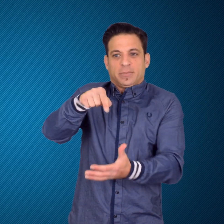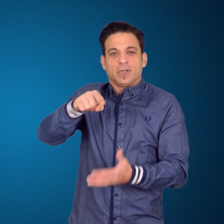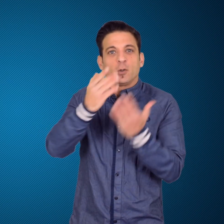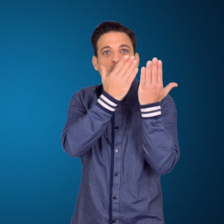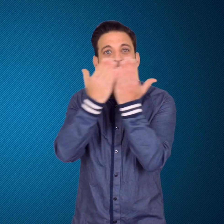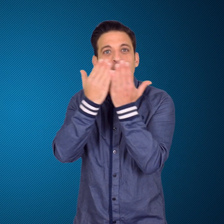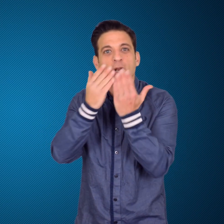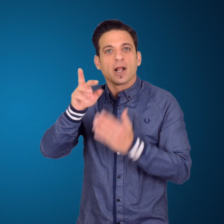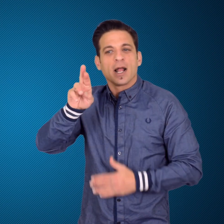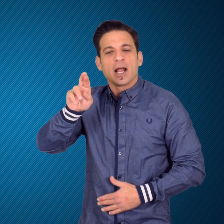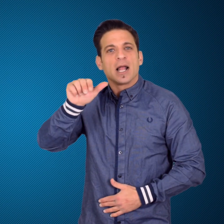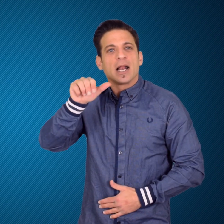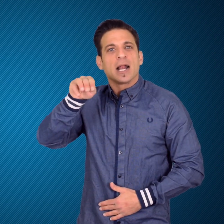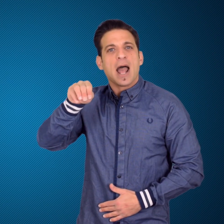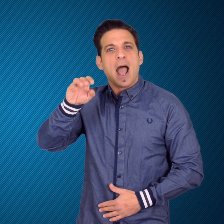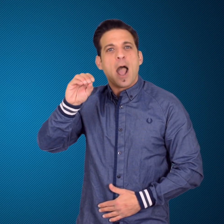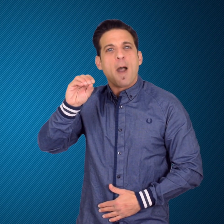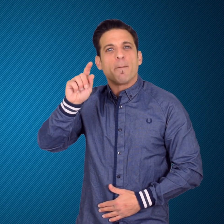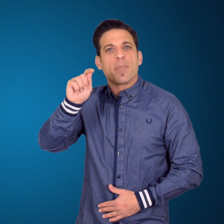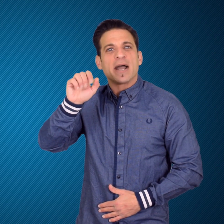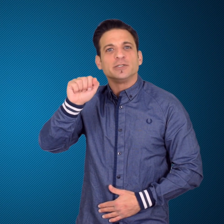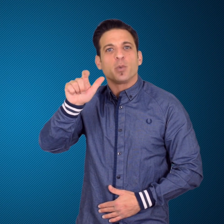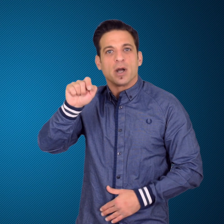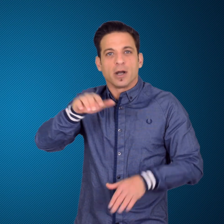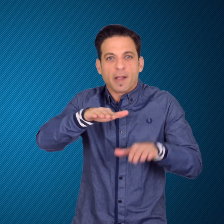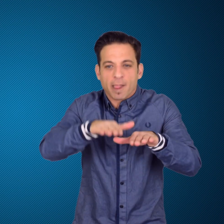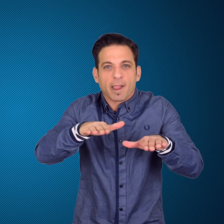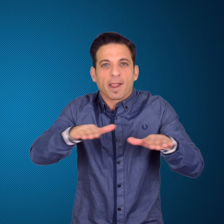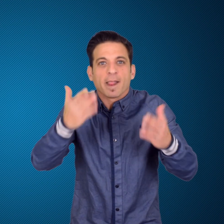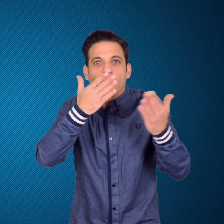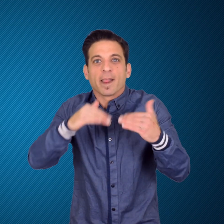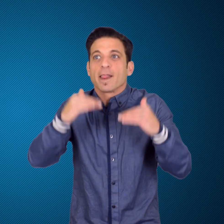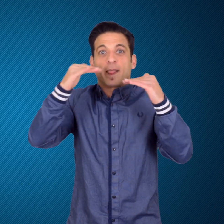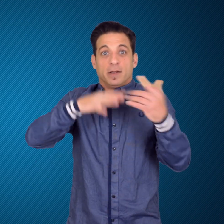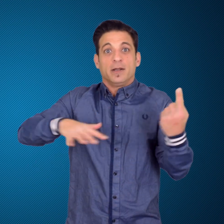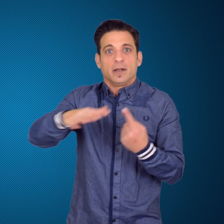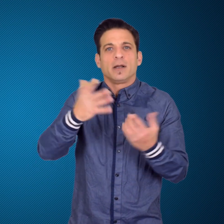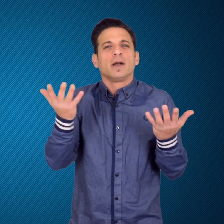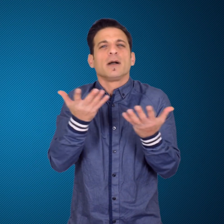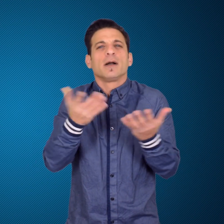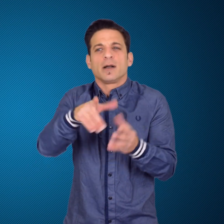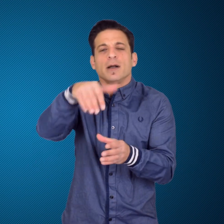The school accommodates some 465 students including 33 Deaf